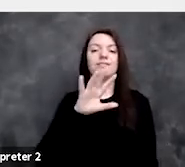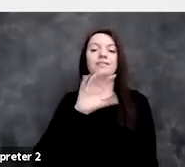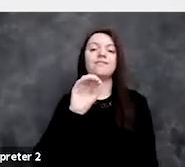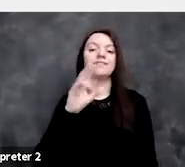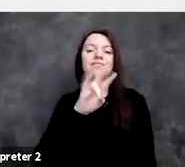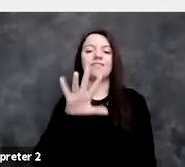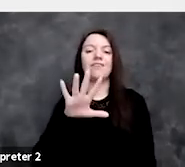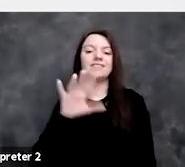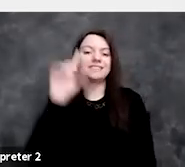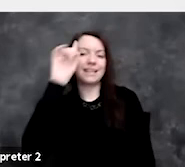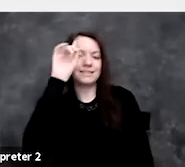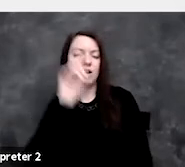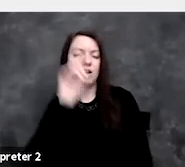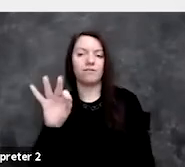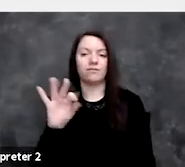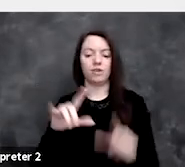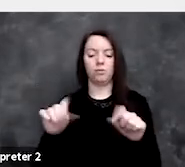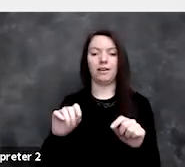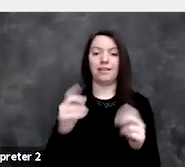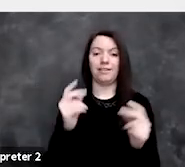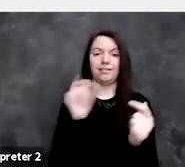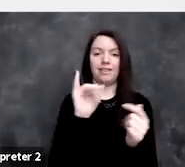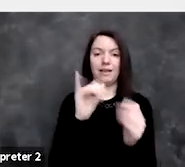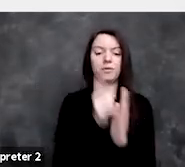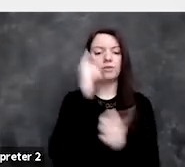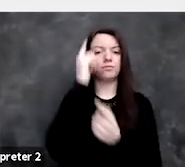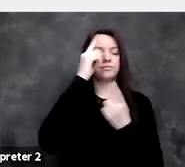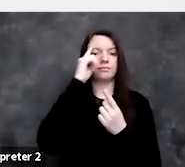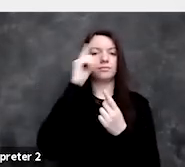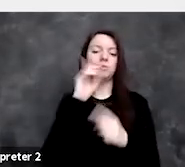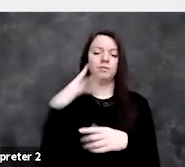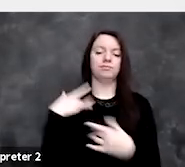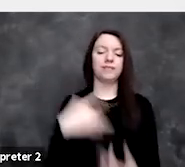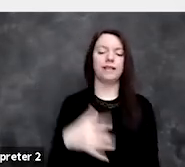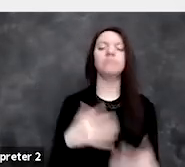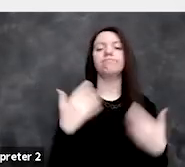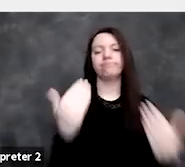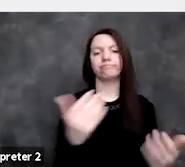if you're in the moment of decision, it will trend you towards a purchase.